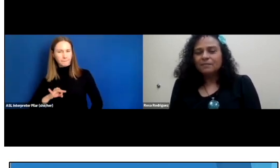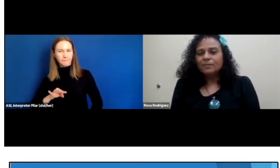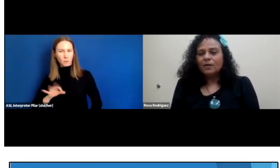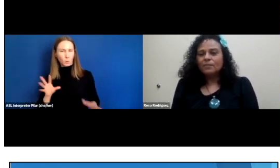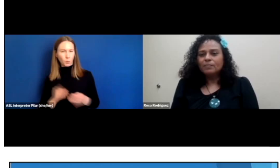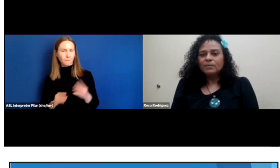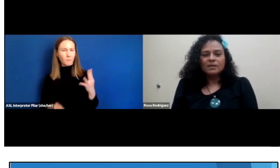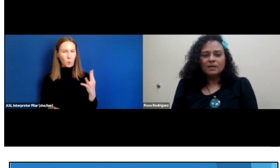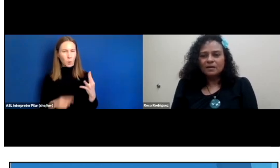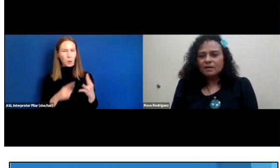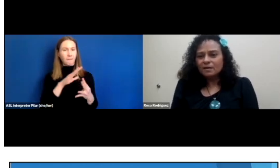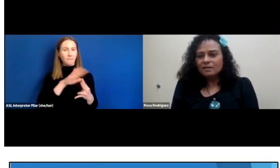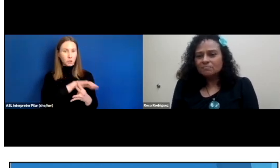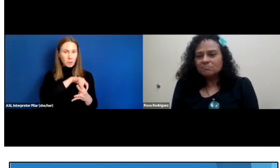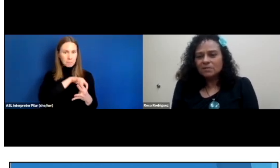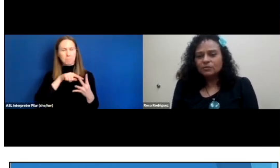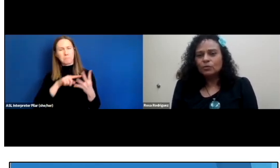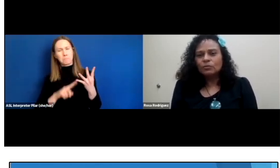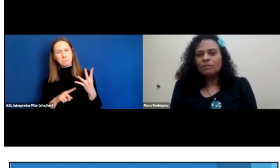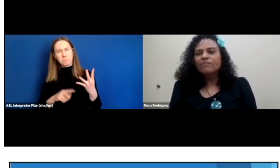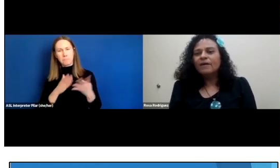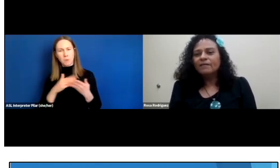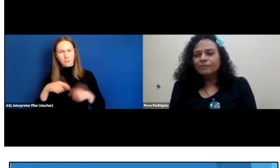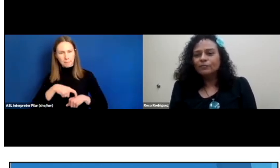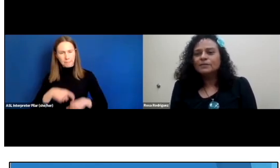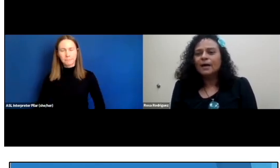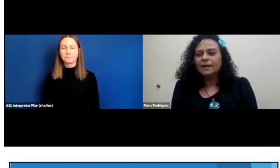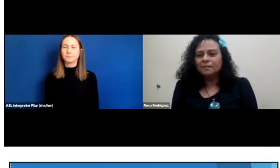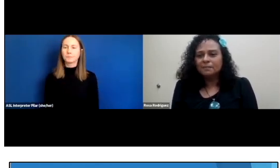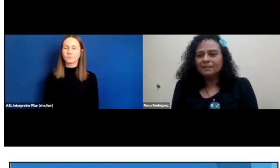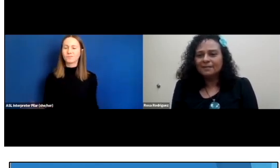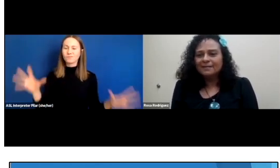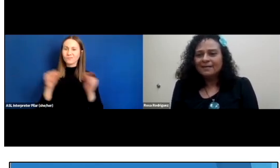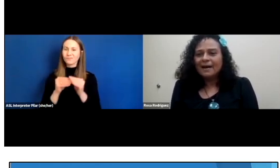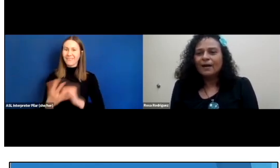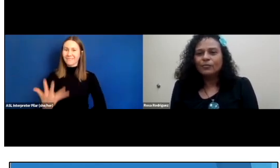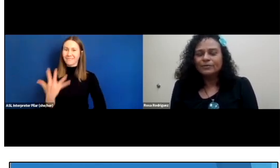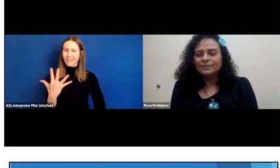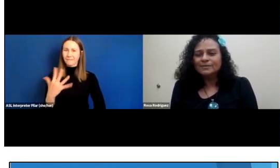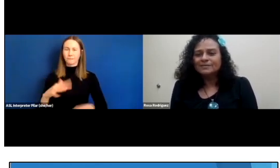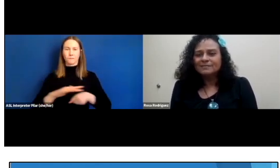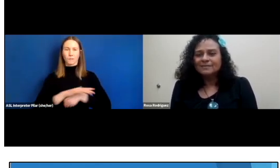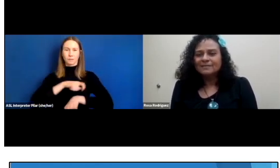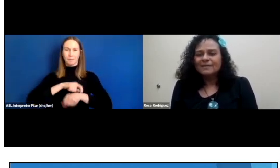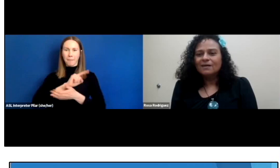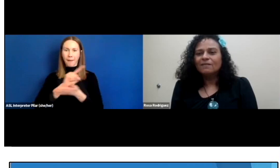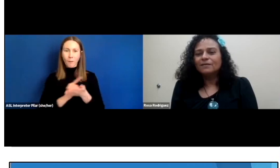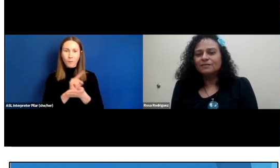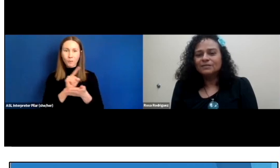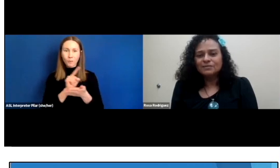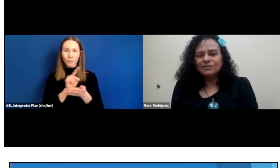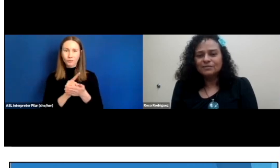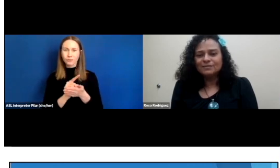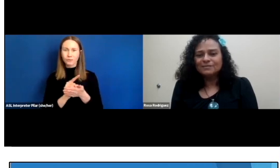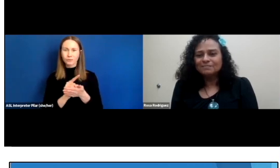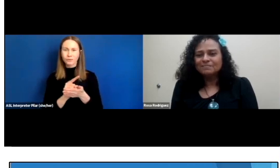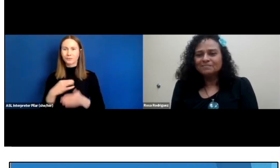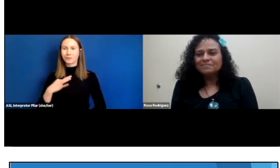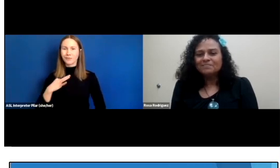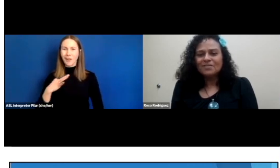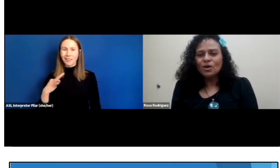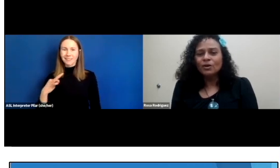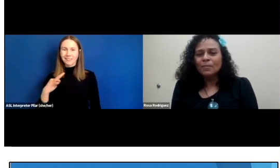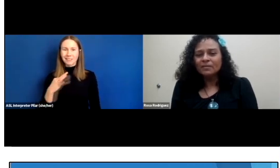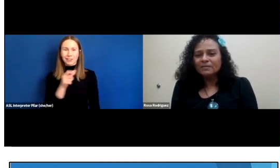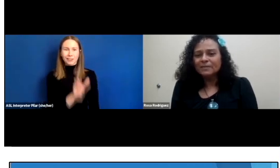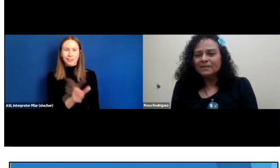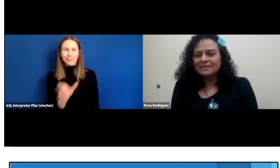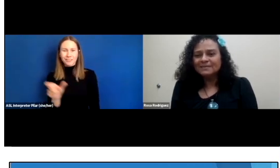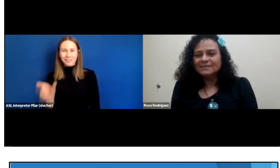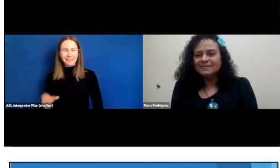And probably a total of five full-time hours of volunteers on a monthly basis.